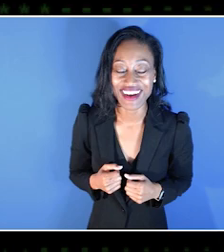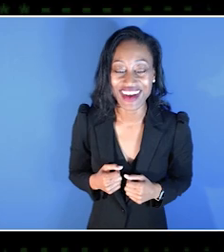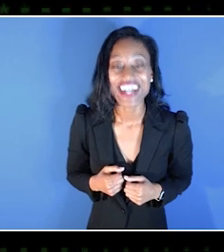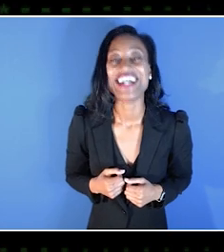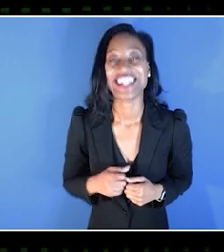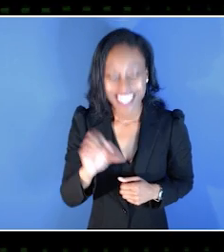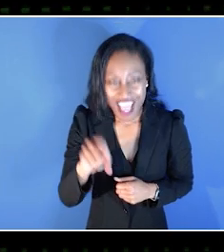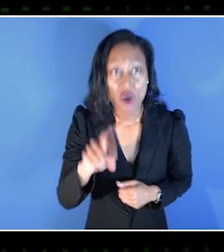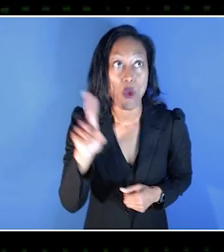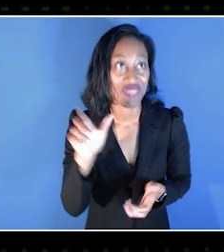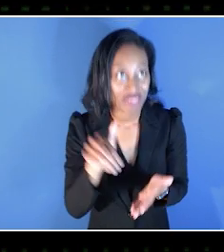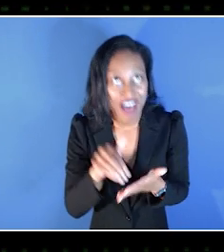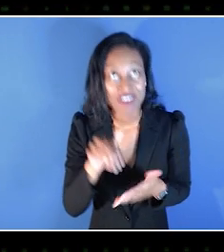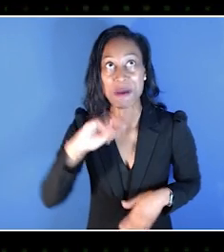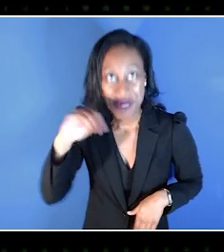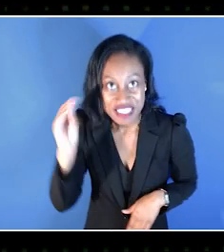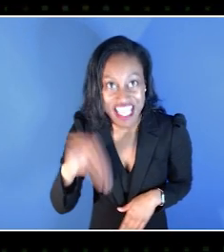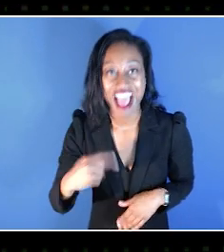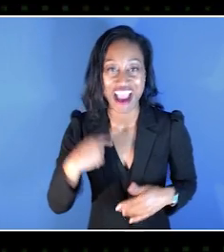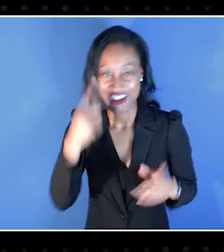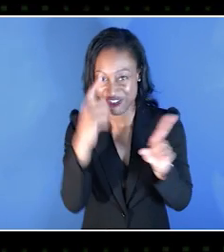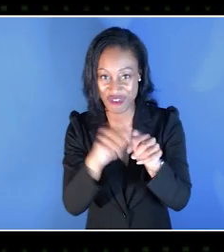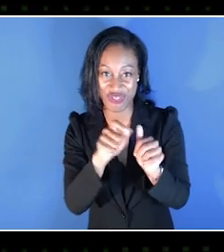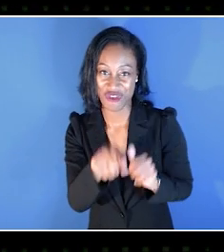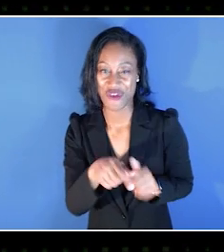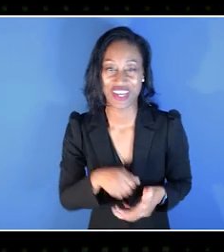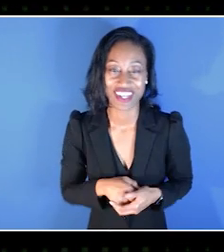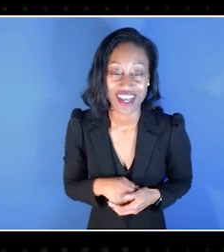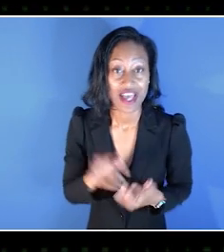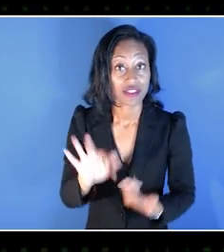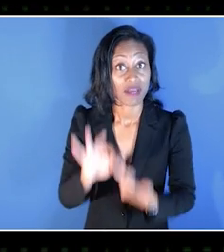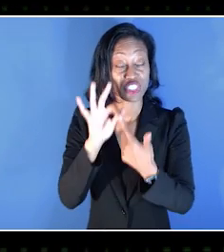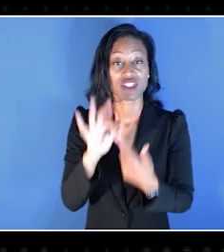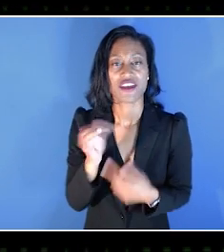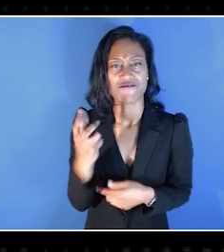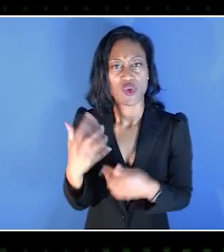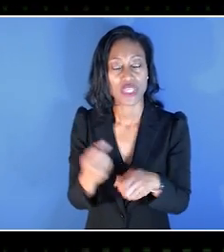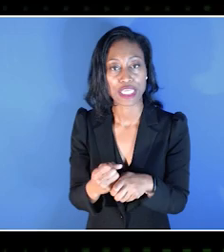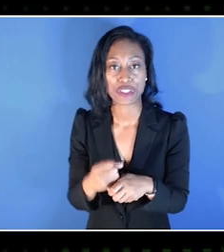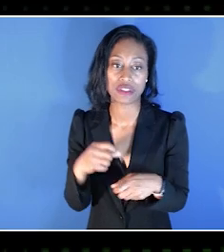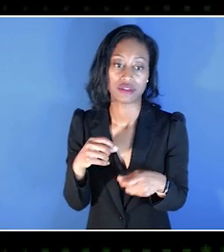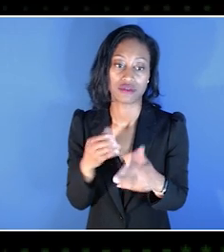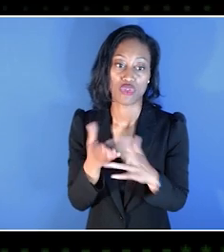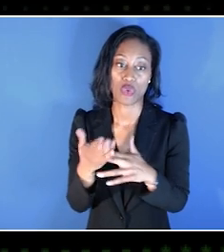I 1,000 percent agree, and especially with the fact that we're just, like we spent a couple years in the pandemic